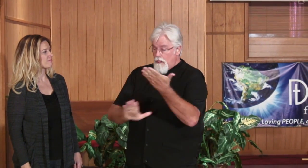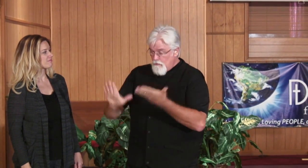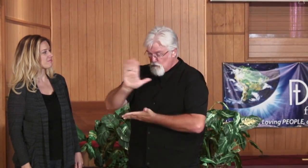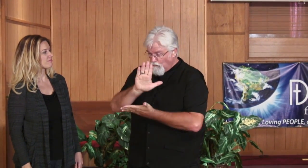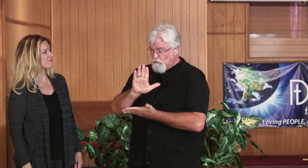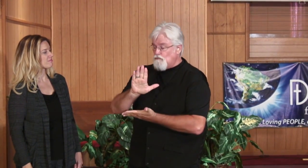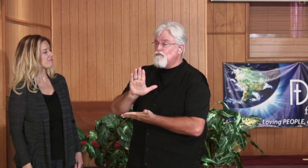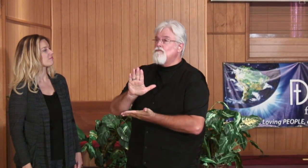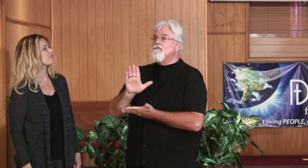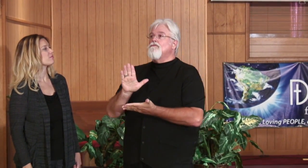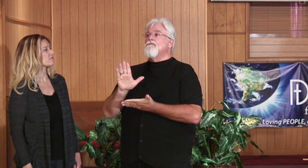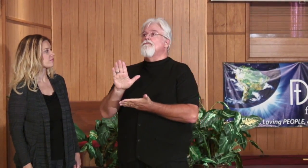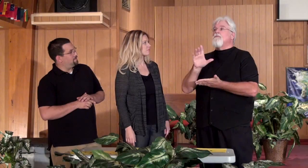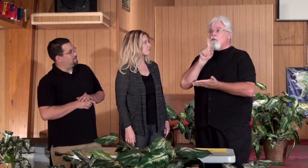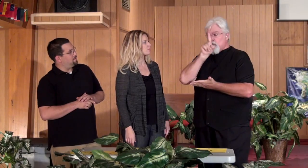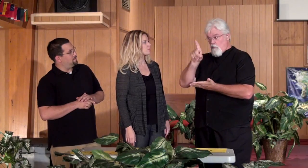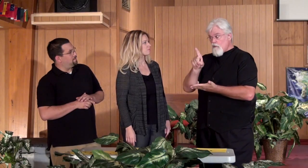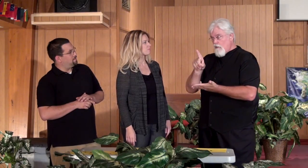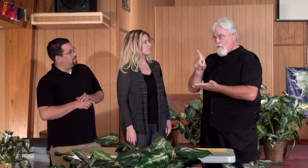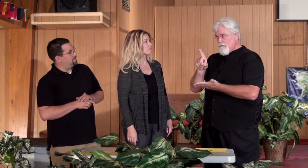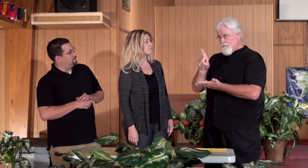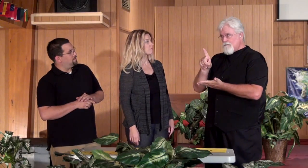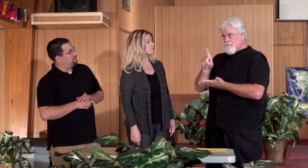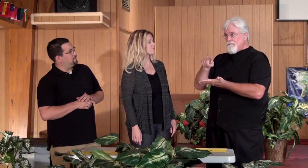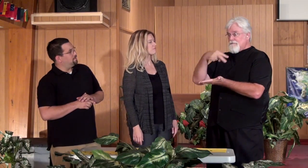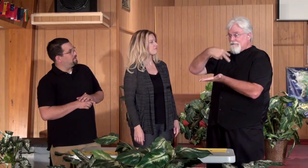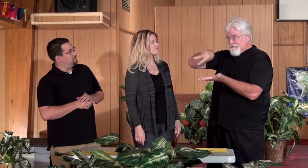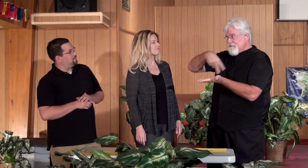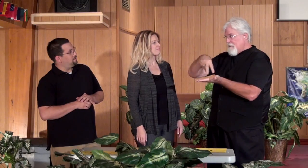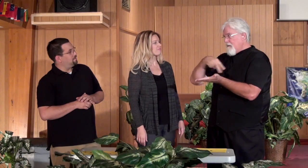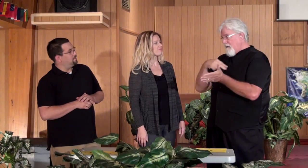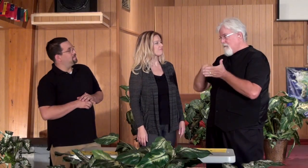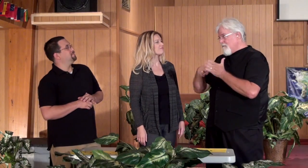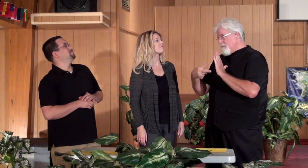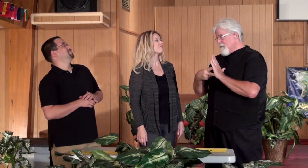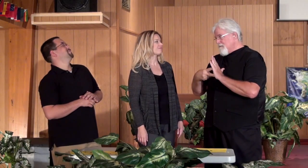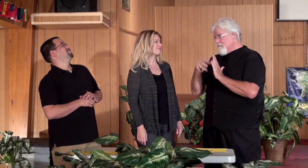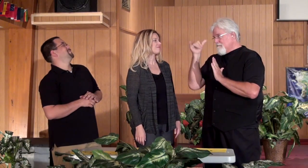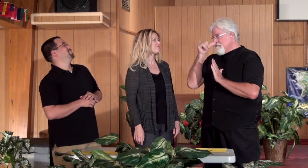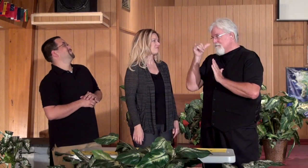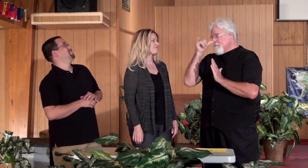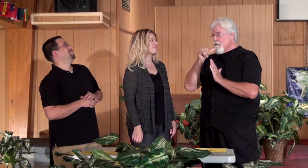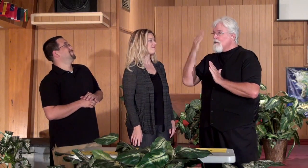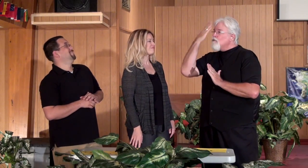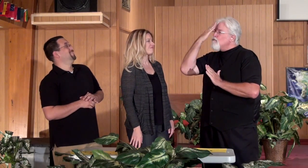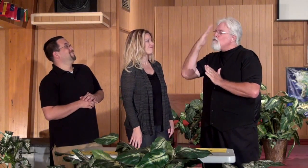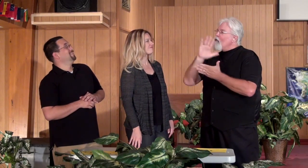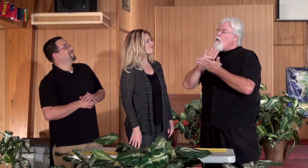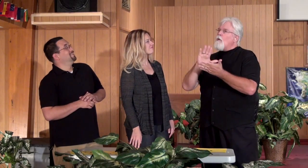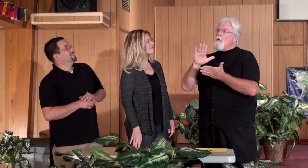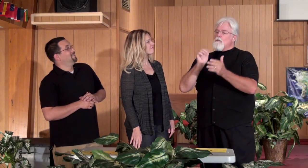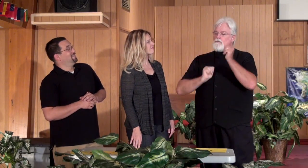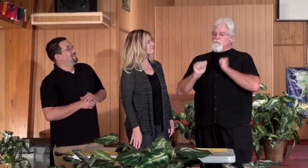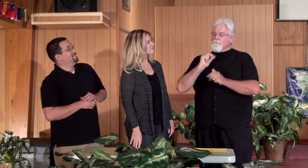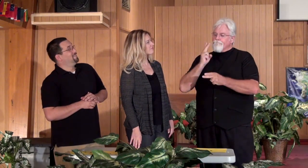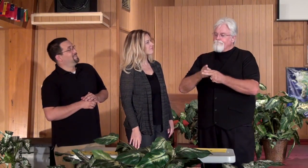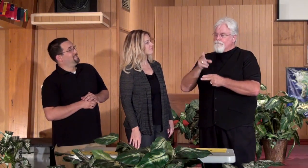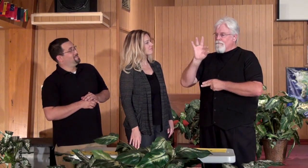I was involved in that in college, well really dancing, I mean serious stuff. It was a show